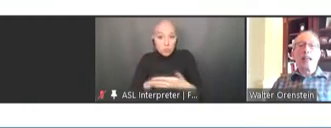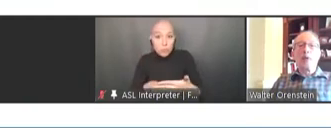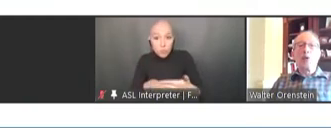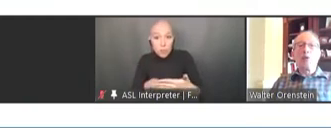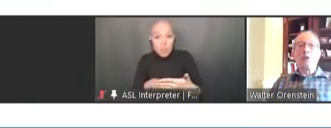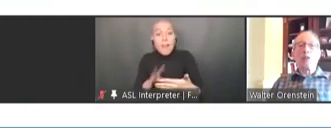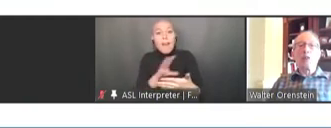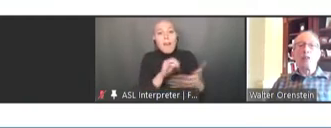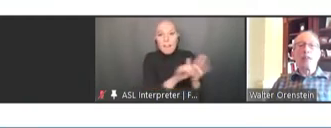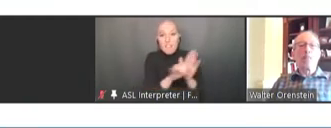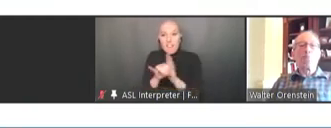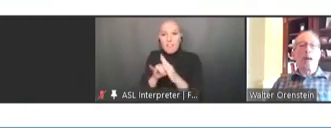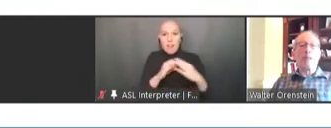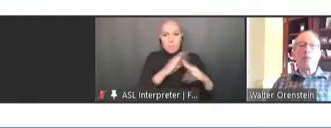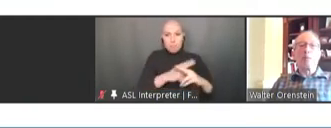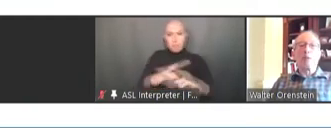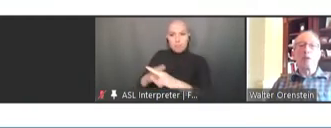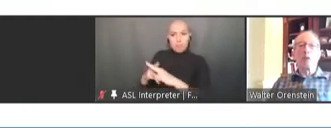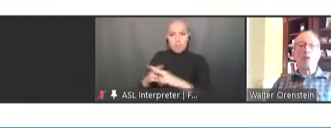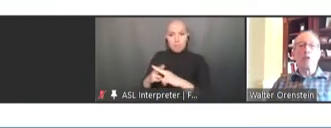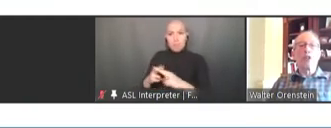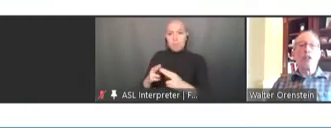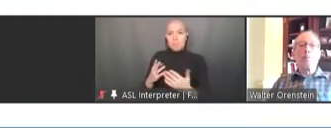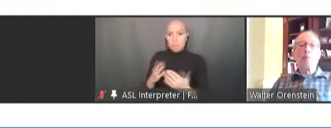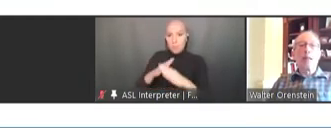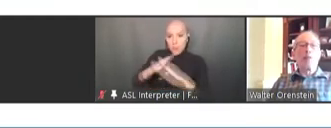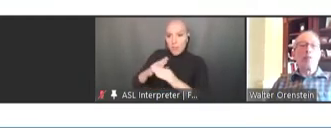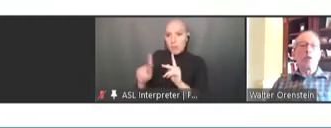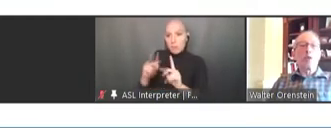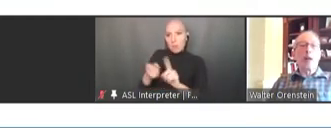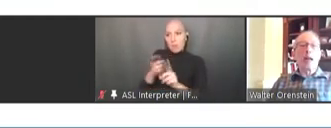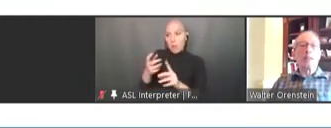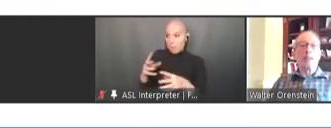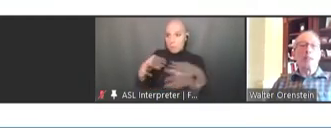and offered a set of possible solutions, many of which were acted on.